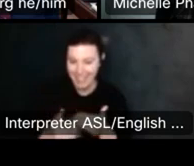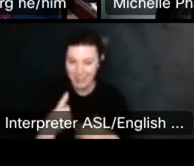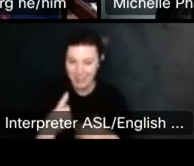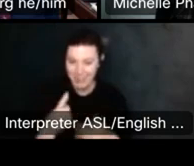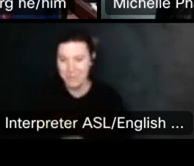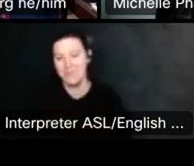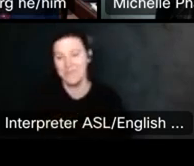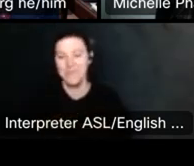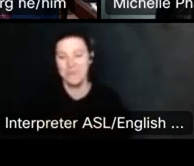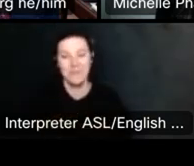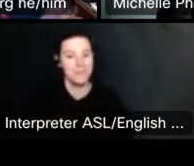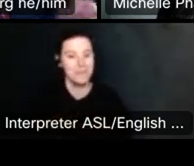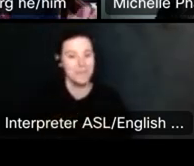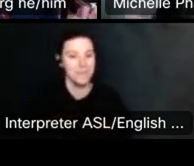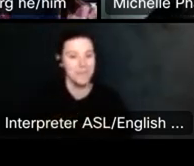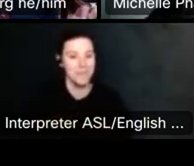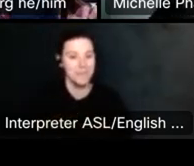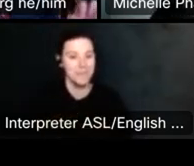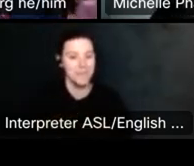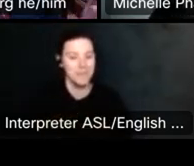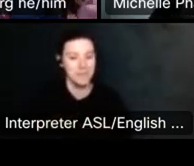So, Jeremy, do we still proceed with.